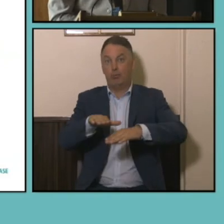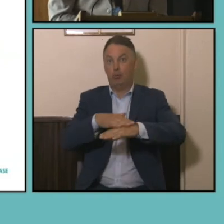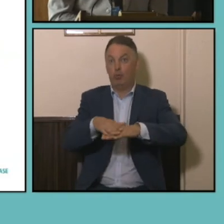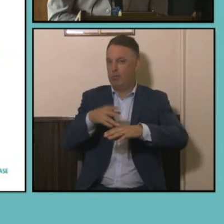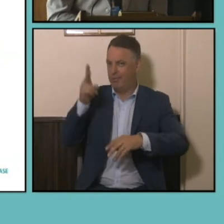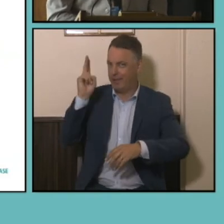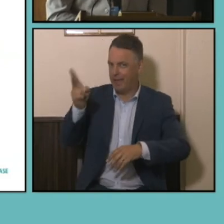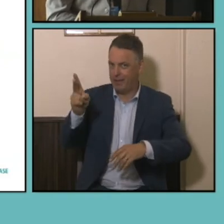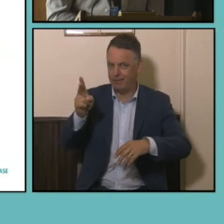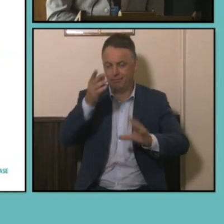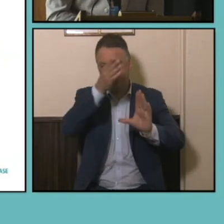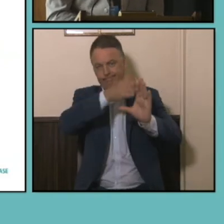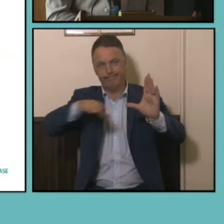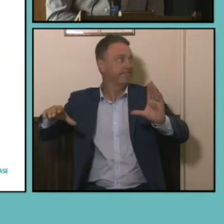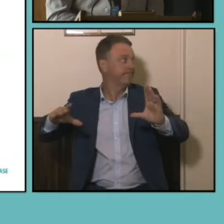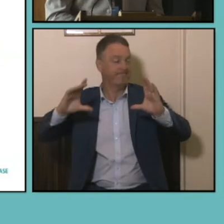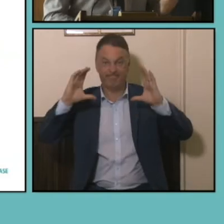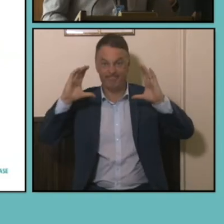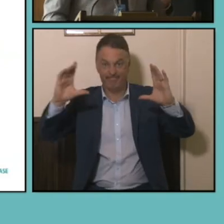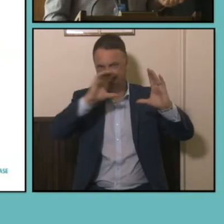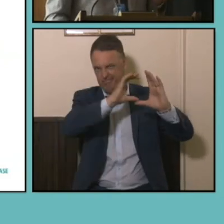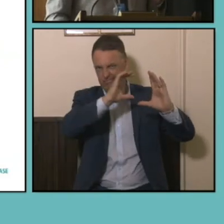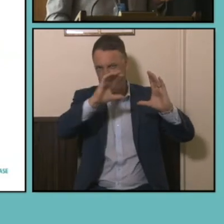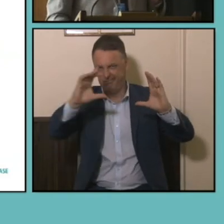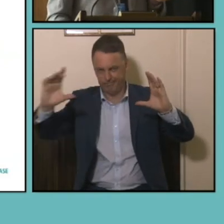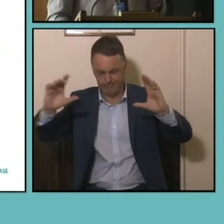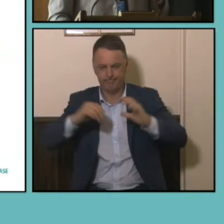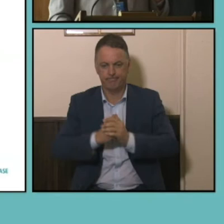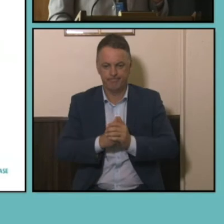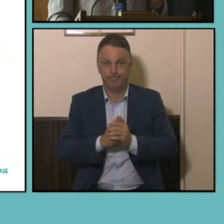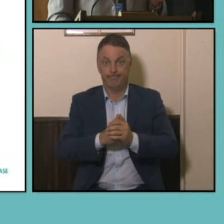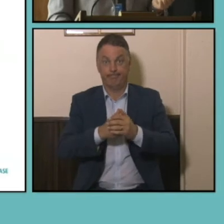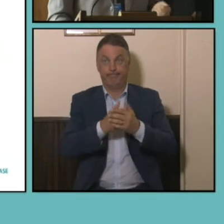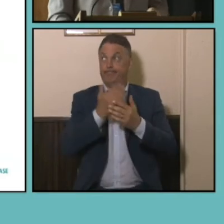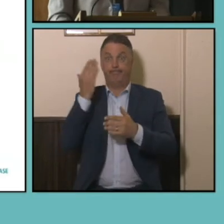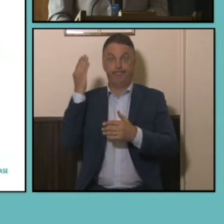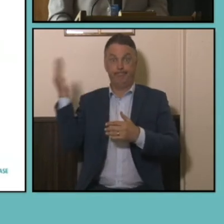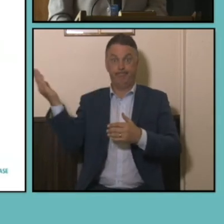that employment related summary. So this shows Hours of Unpaid Work for those